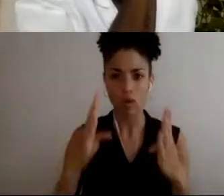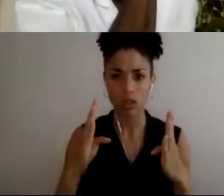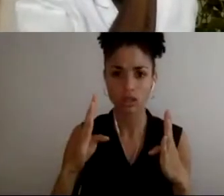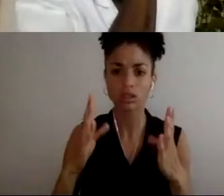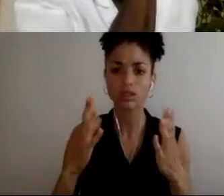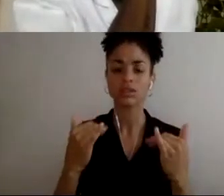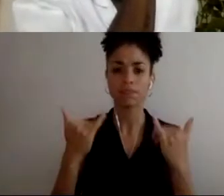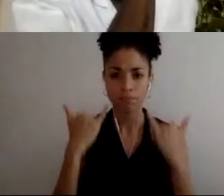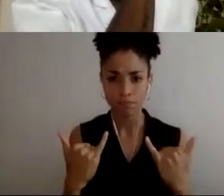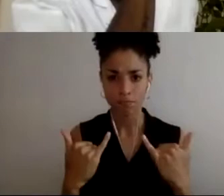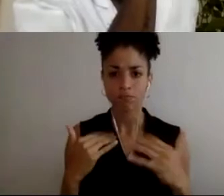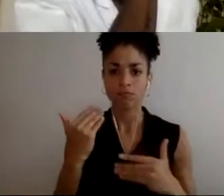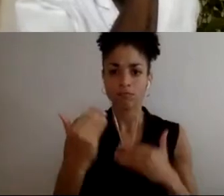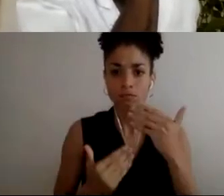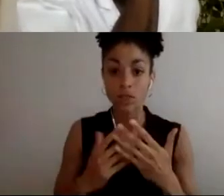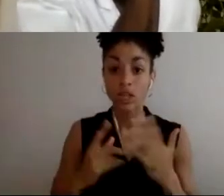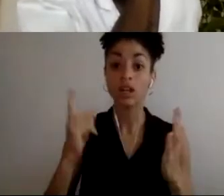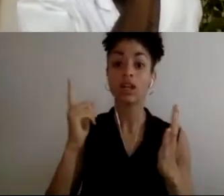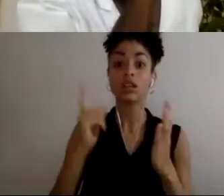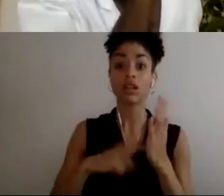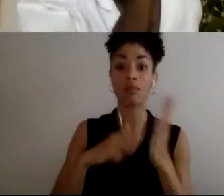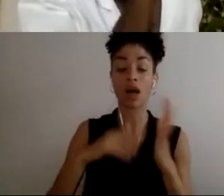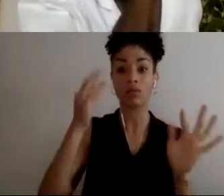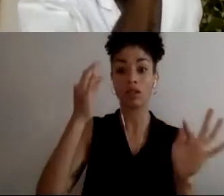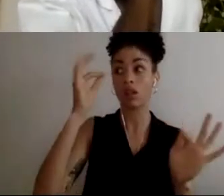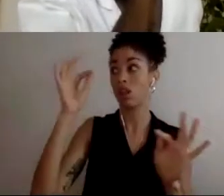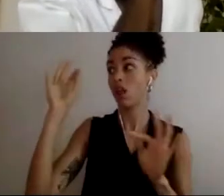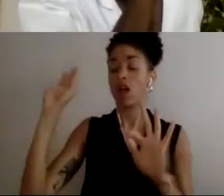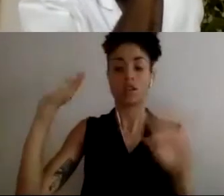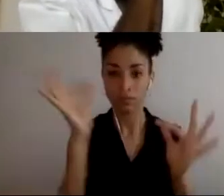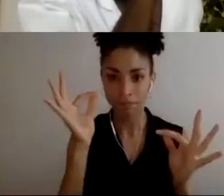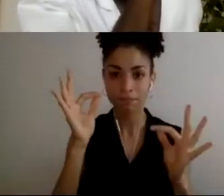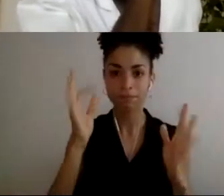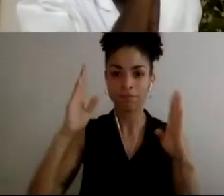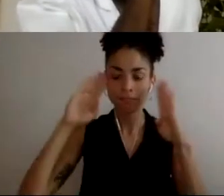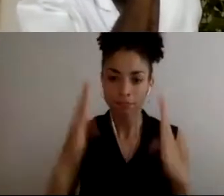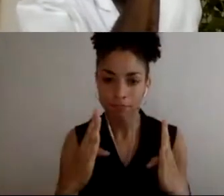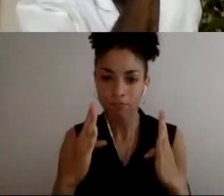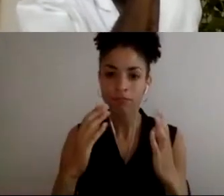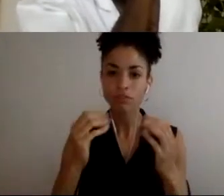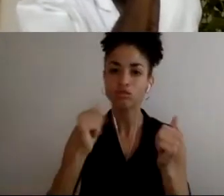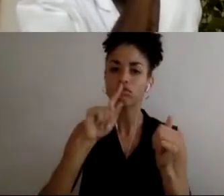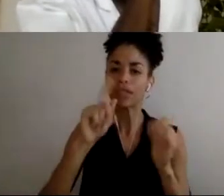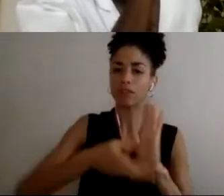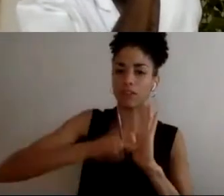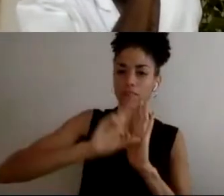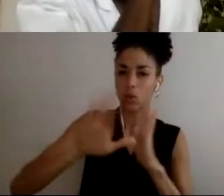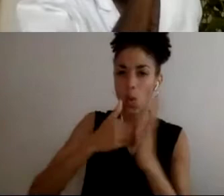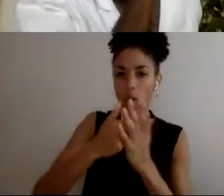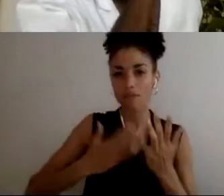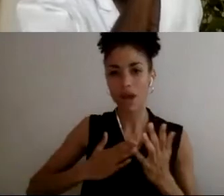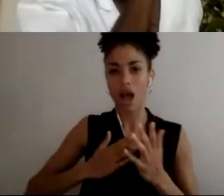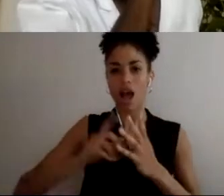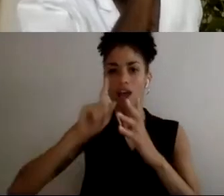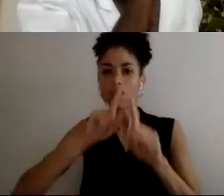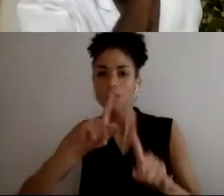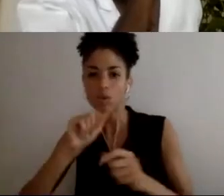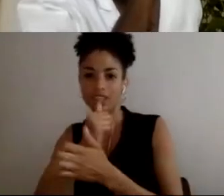starting to lose a little bit of focus, look over everything. It actually was really good for my growth as well. But it's a